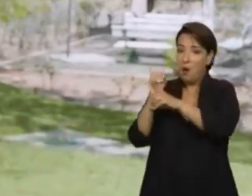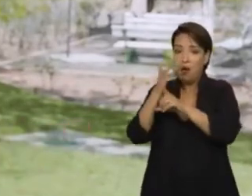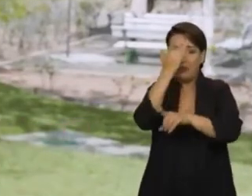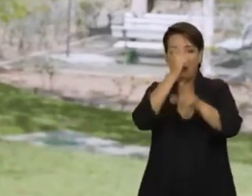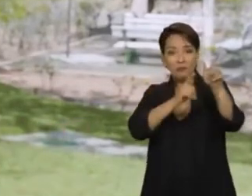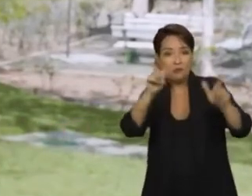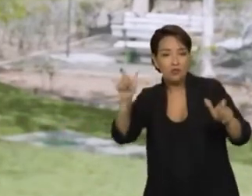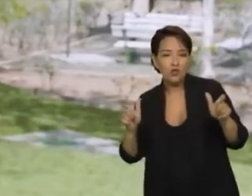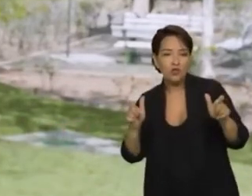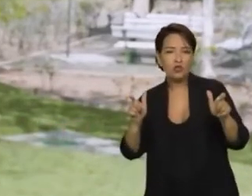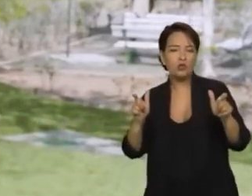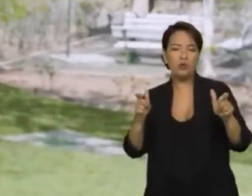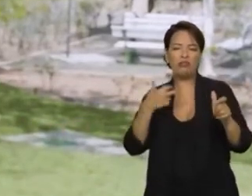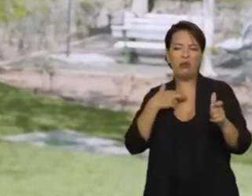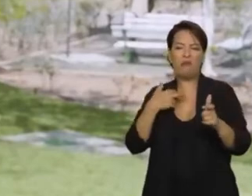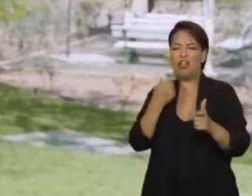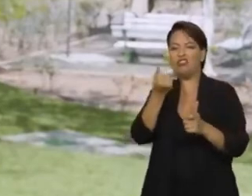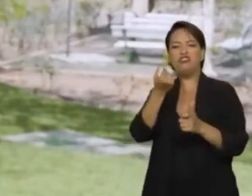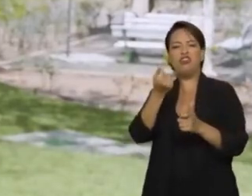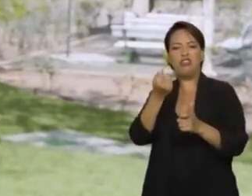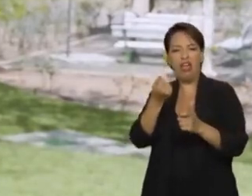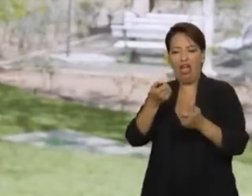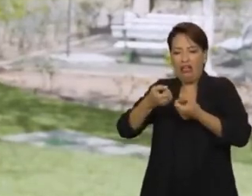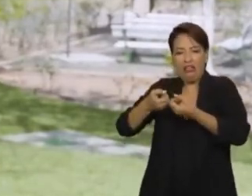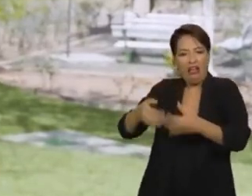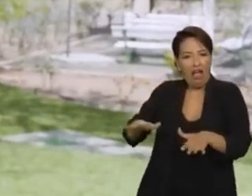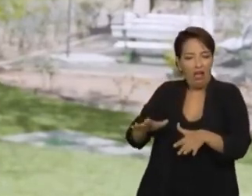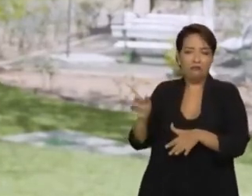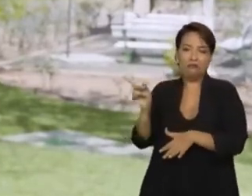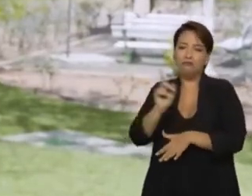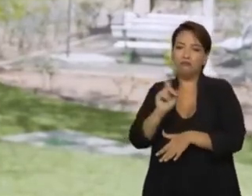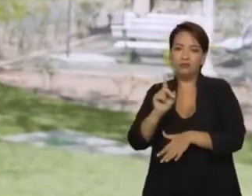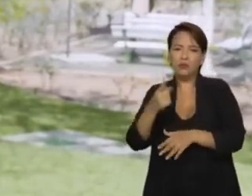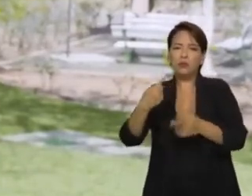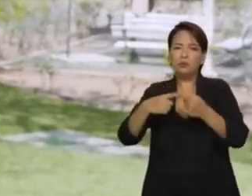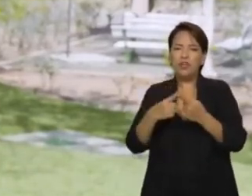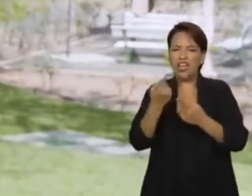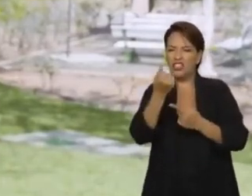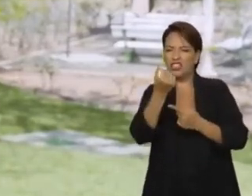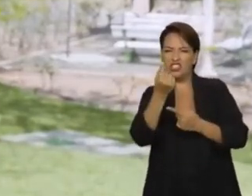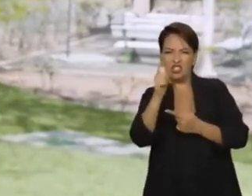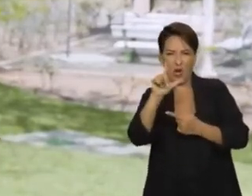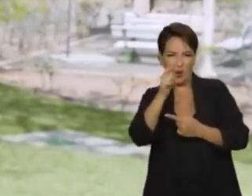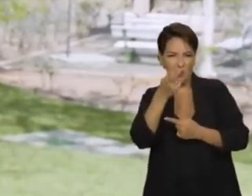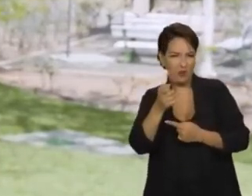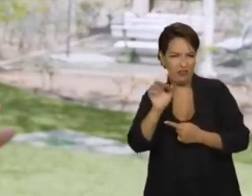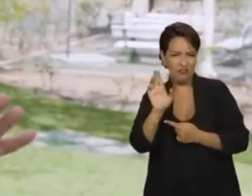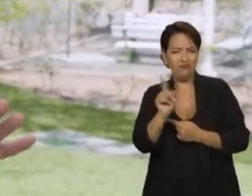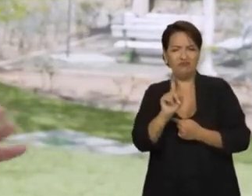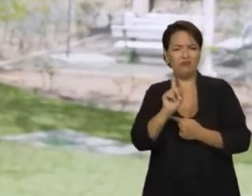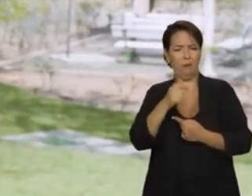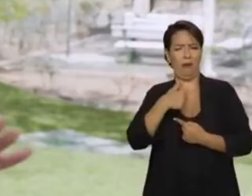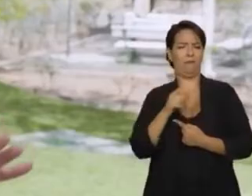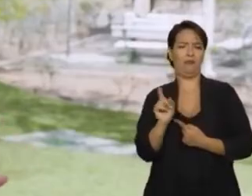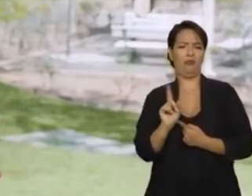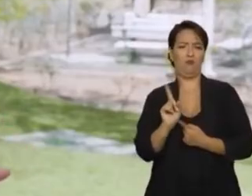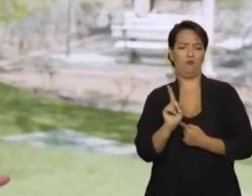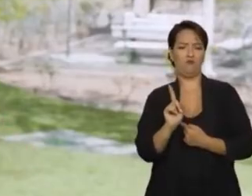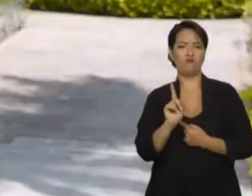because I think that this issue of associating leisure only with money, I think it doesn't work for me.